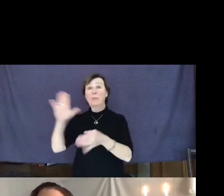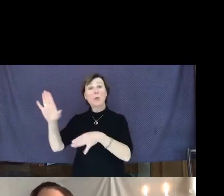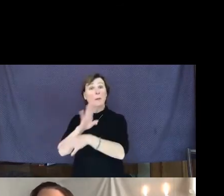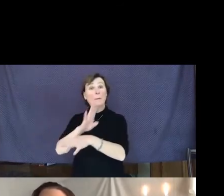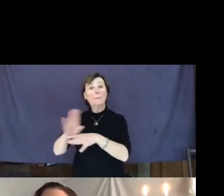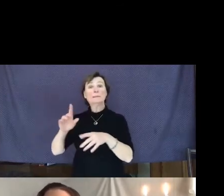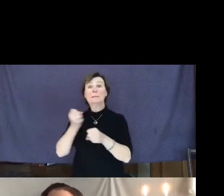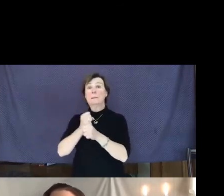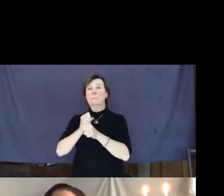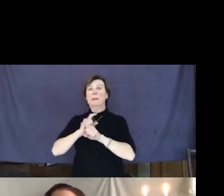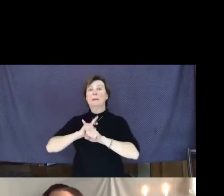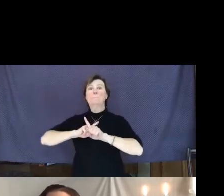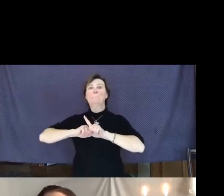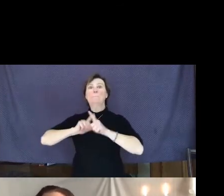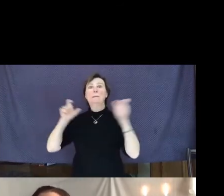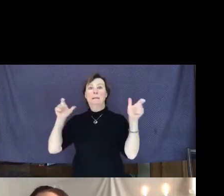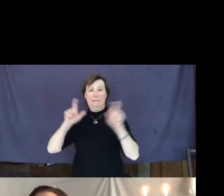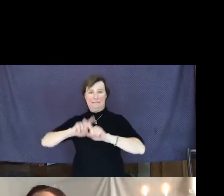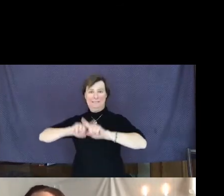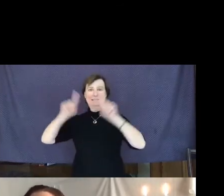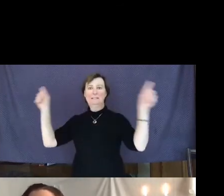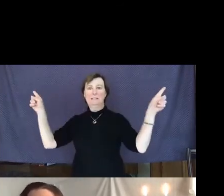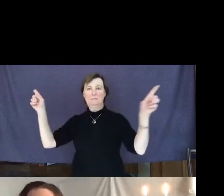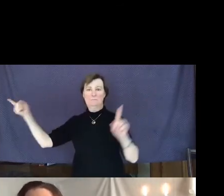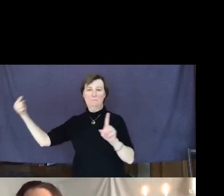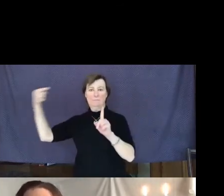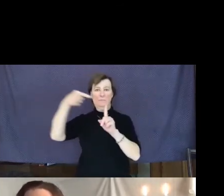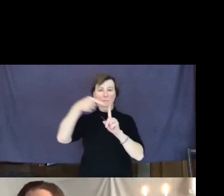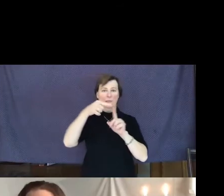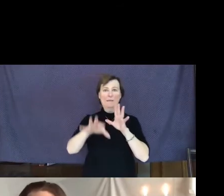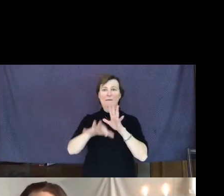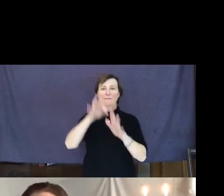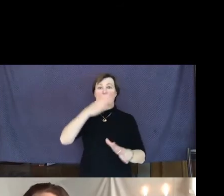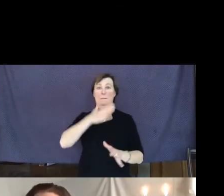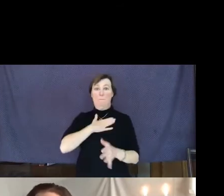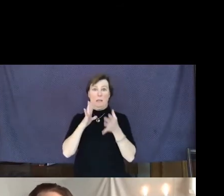Going back to my own story of finding redemption for my past sin